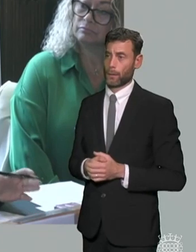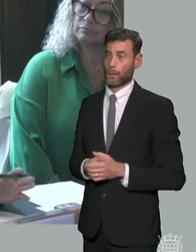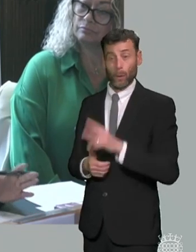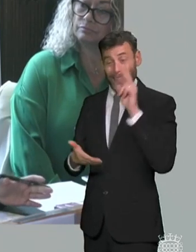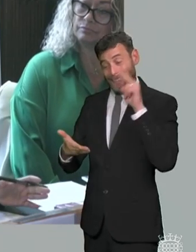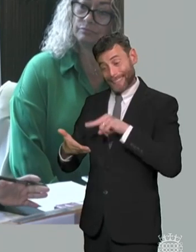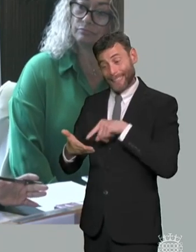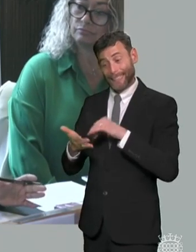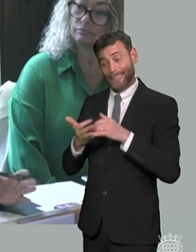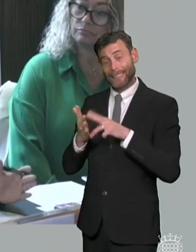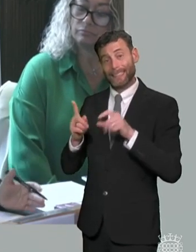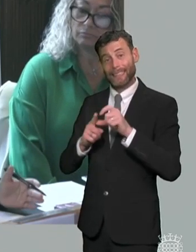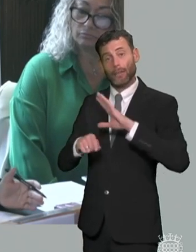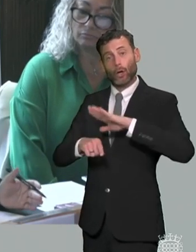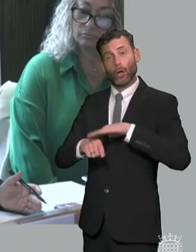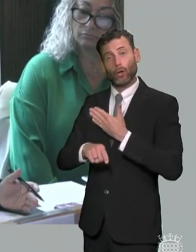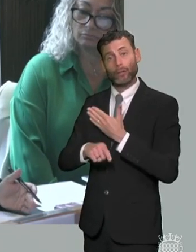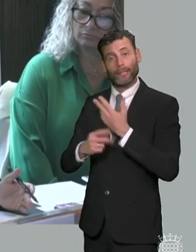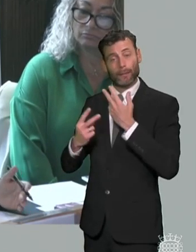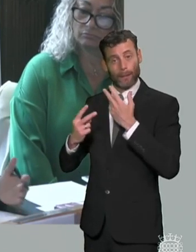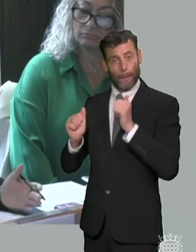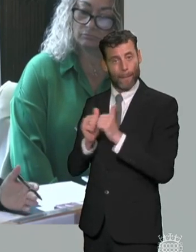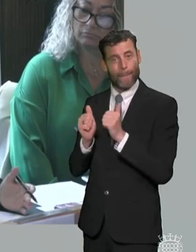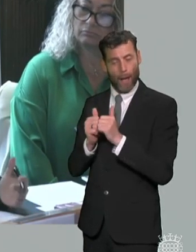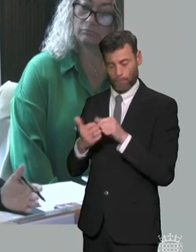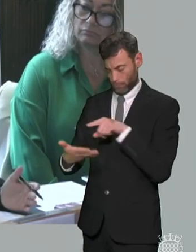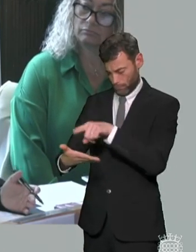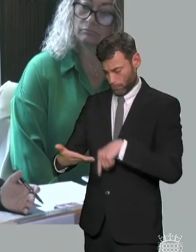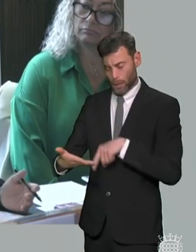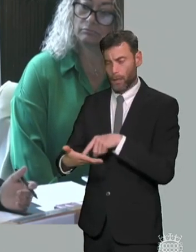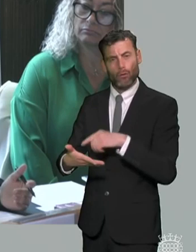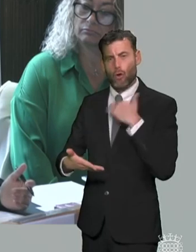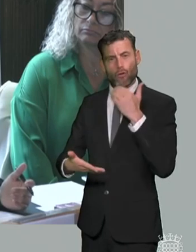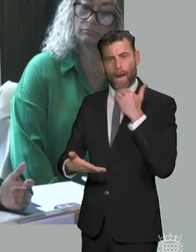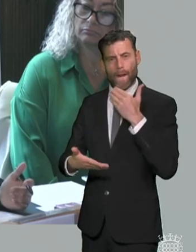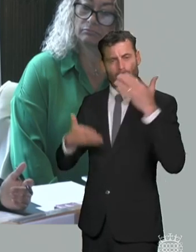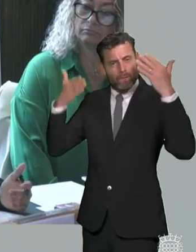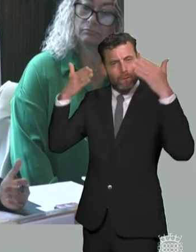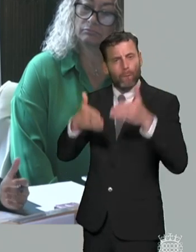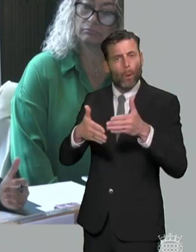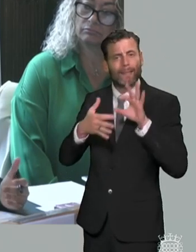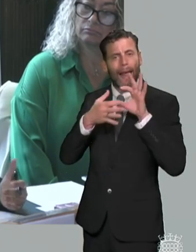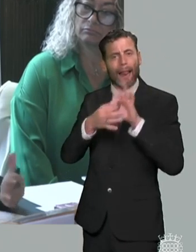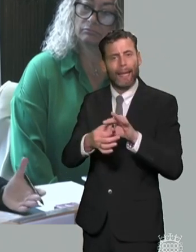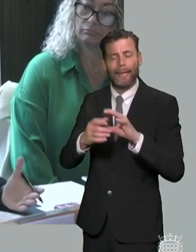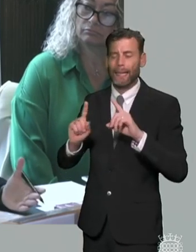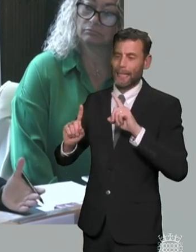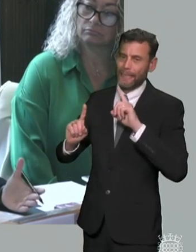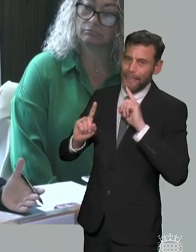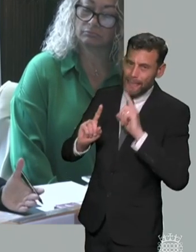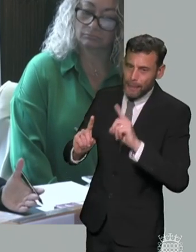that there is a lack of focus on investing in empowering um teachers of like special support